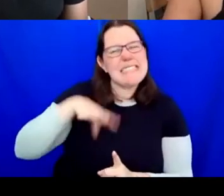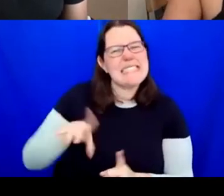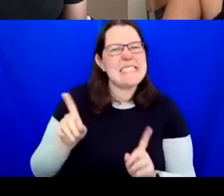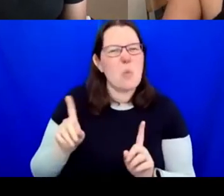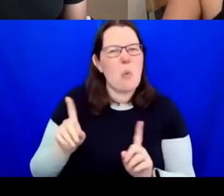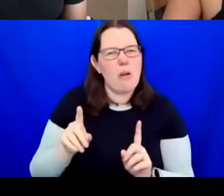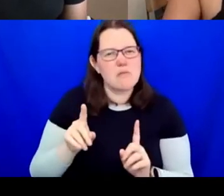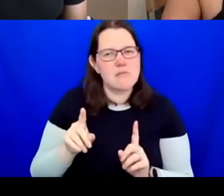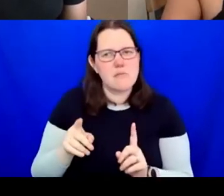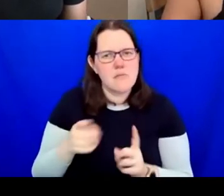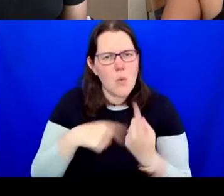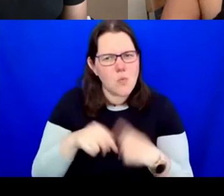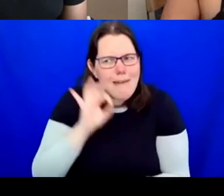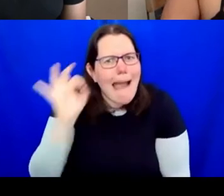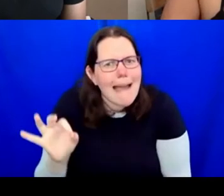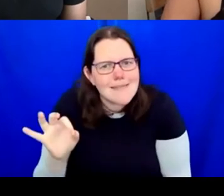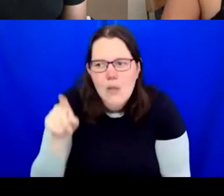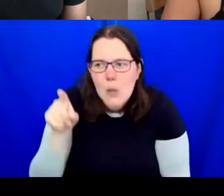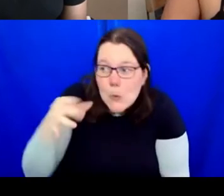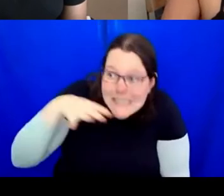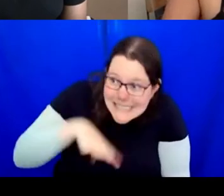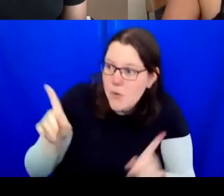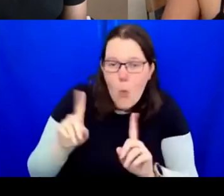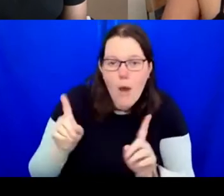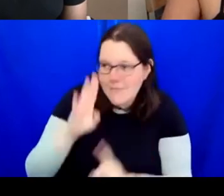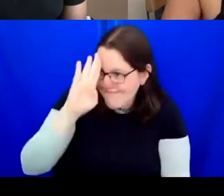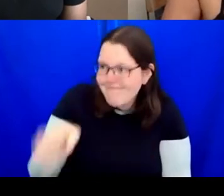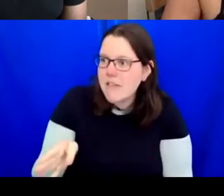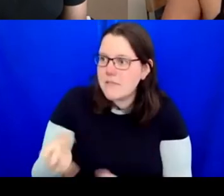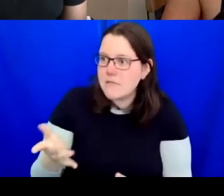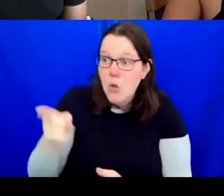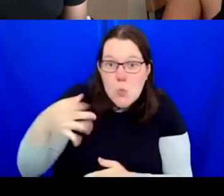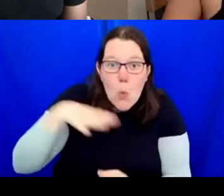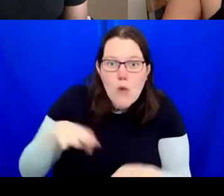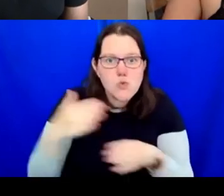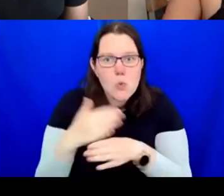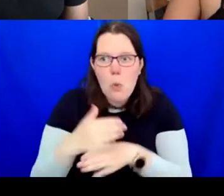need. What is it that you need? Under what conditions do you want to work with us? So, then